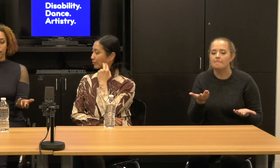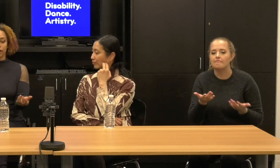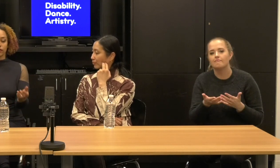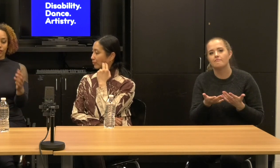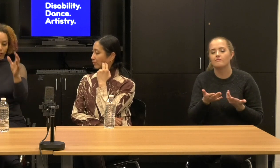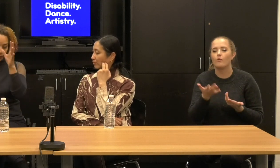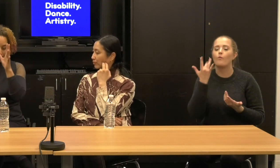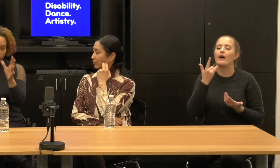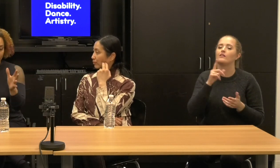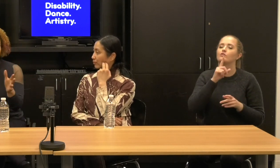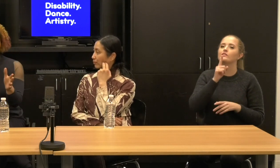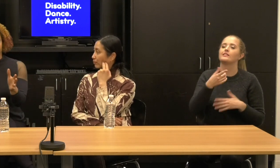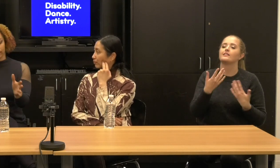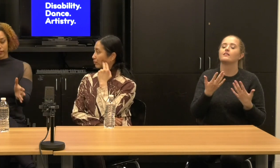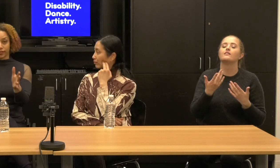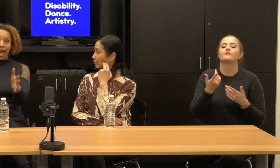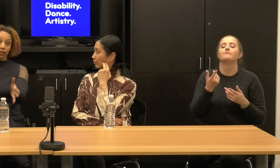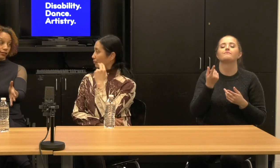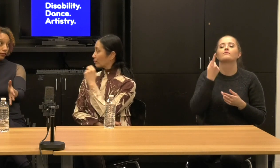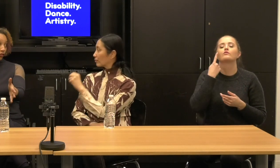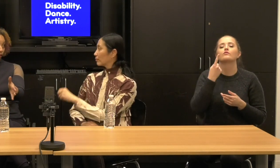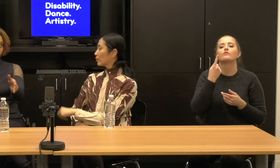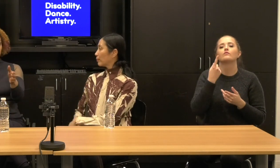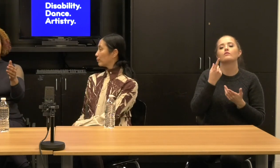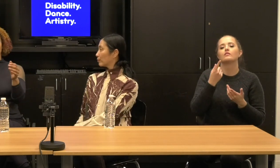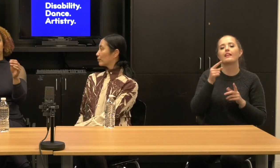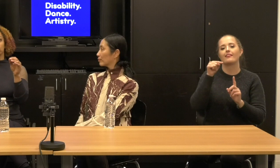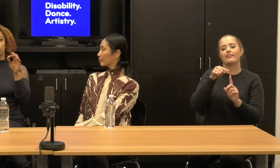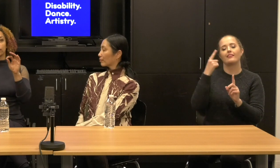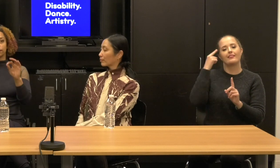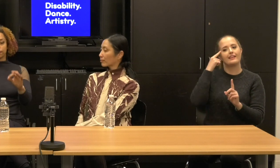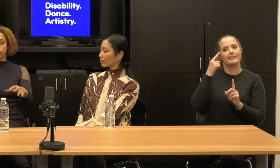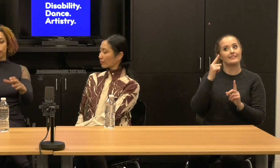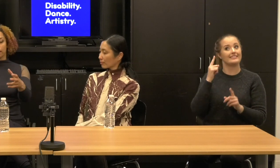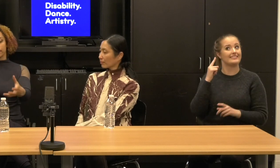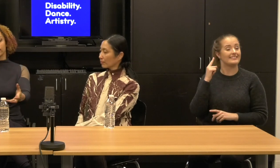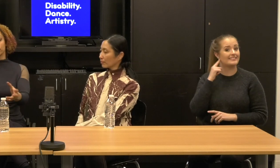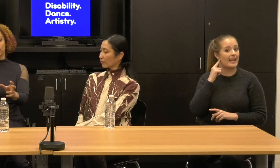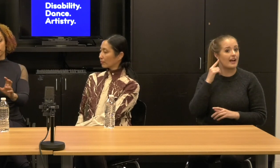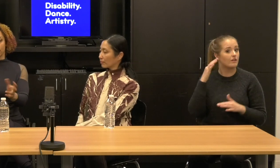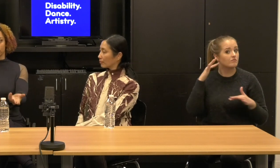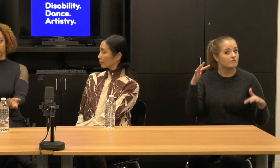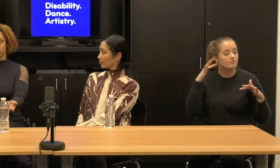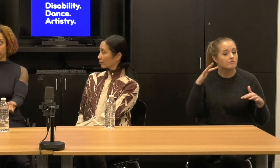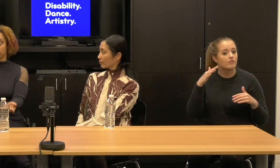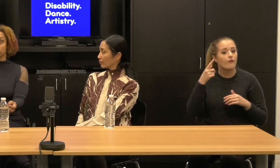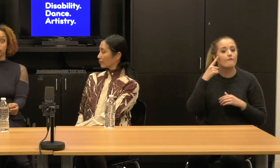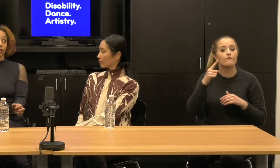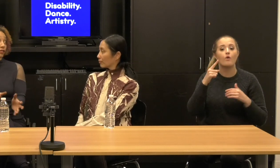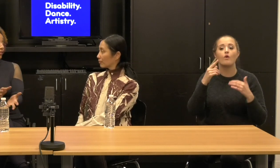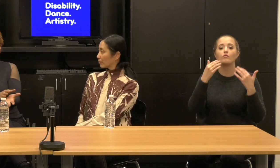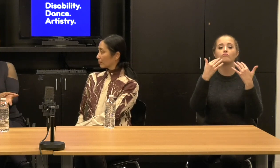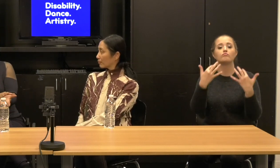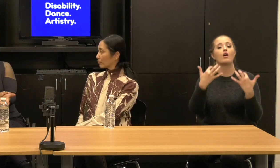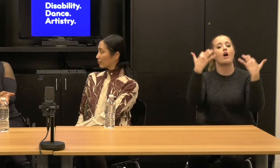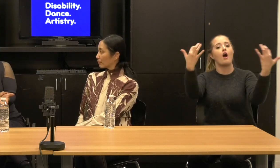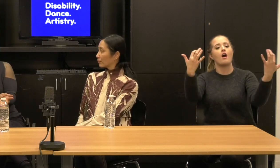I'm just sort of thinking about sound like, you know, for a mainstream audience, dance soundless, right?